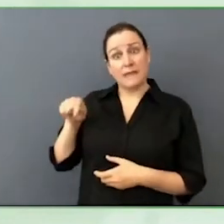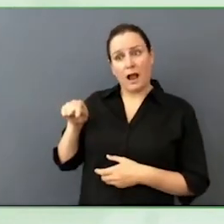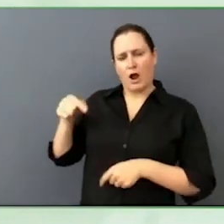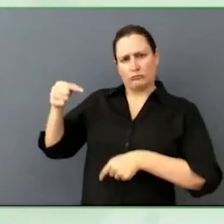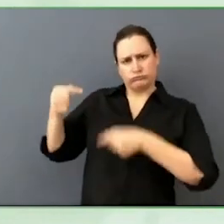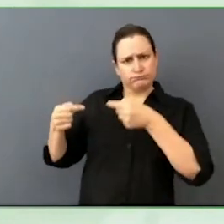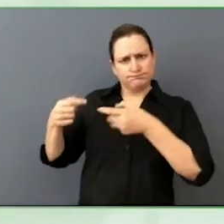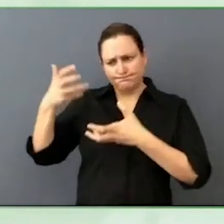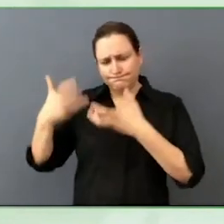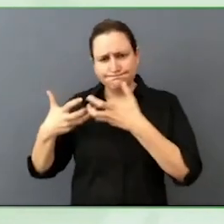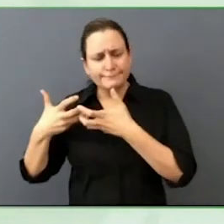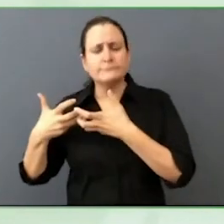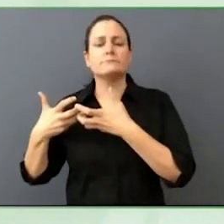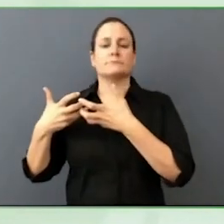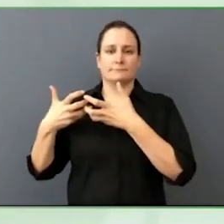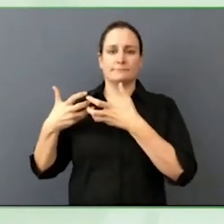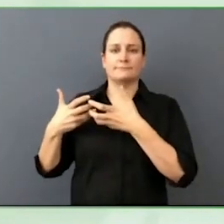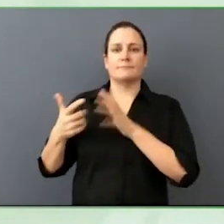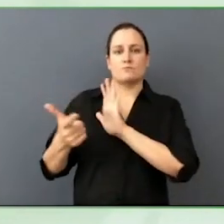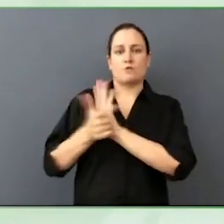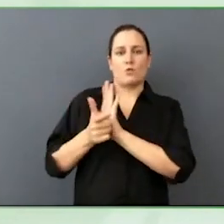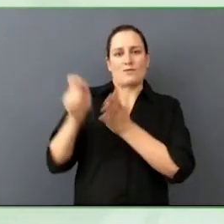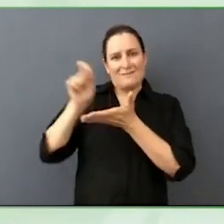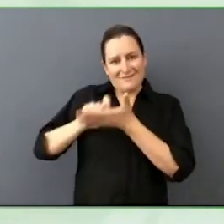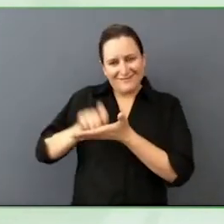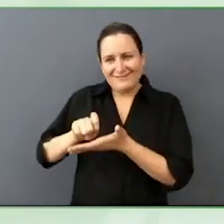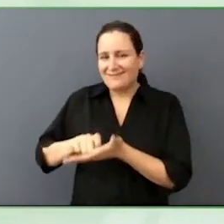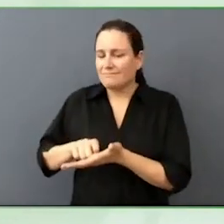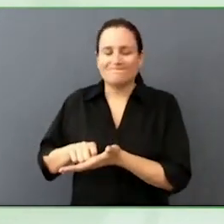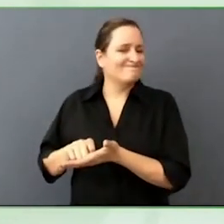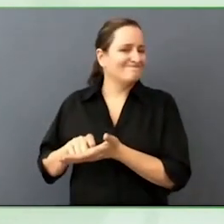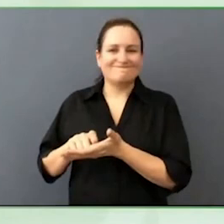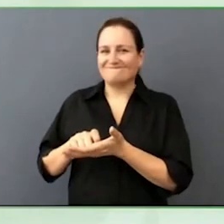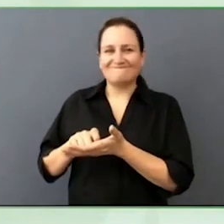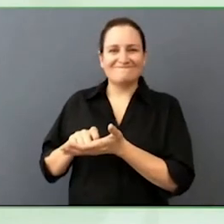rarely and sometimes even impedes the work of equity and justice.